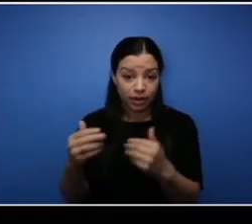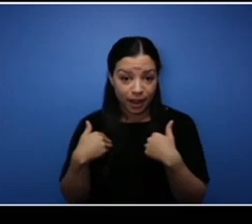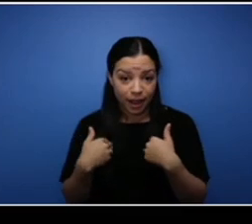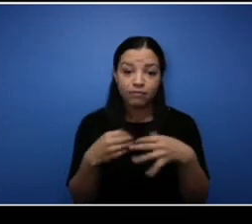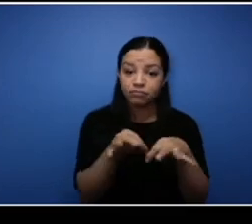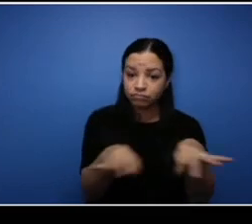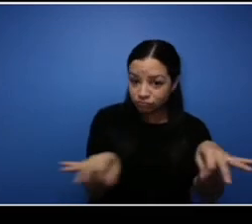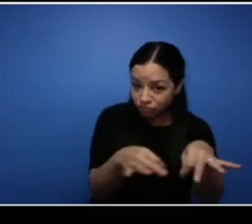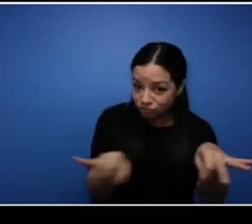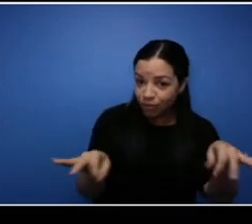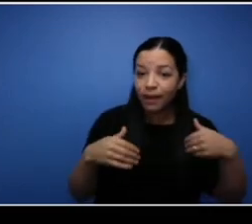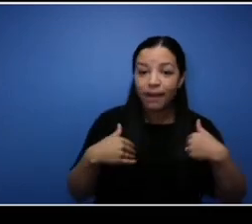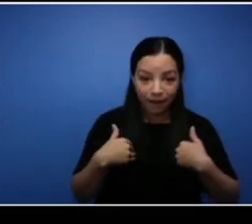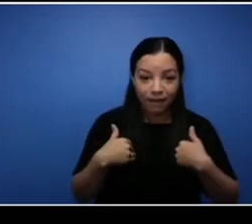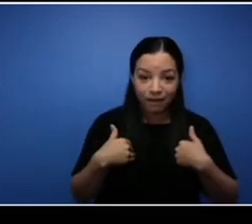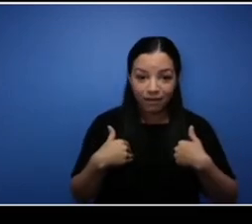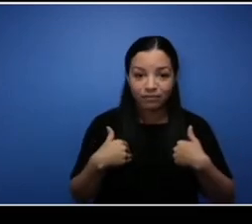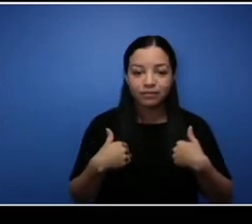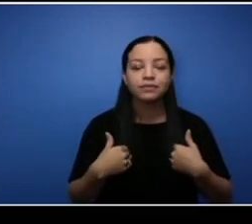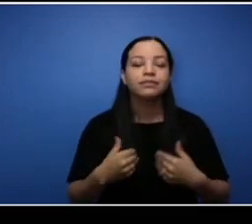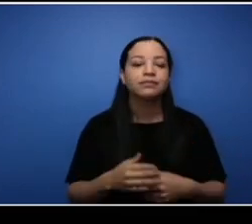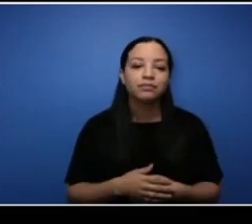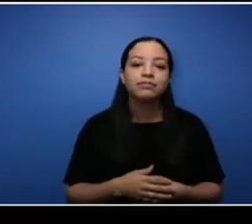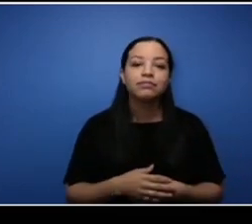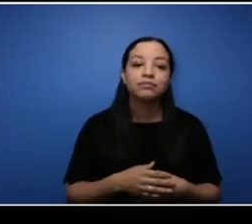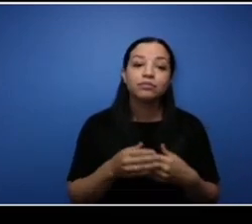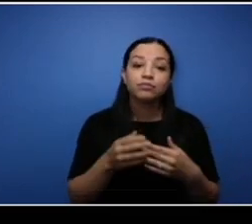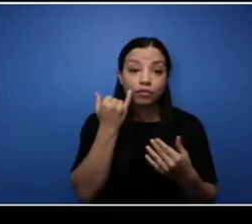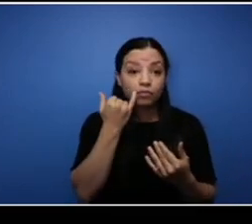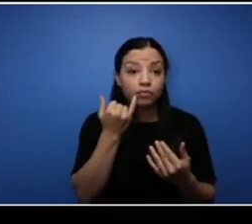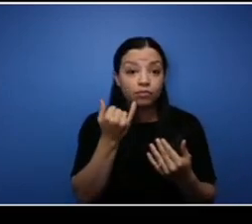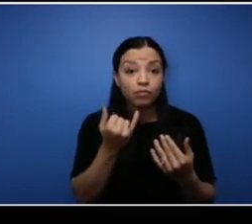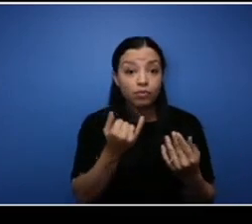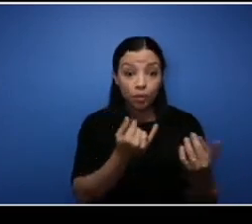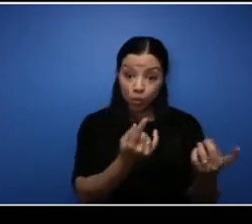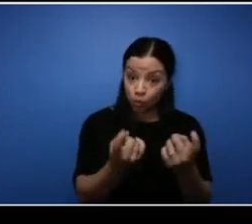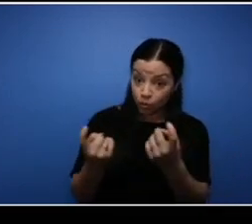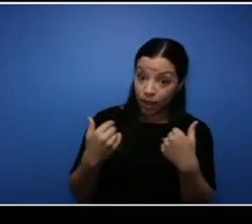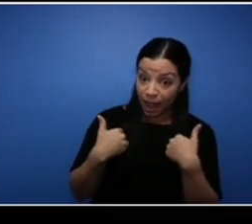we will be wanting to get questions from you answered by some of the panelists uh the audience.